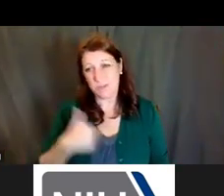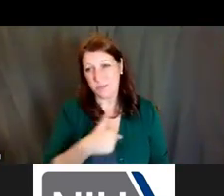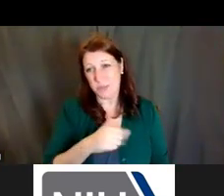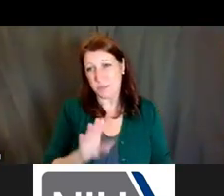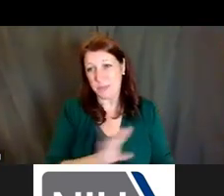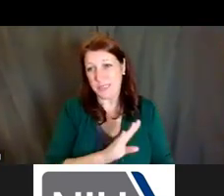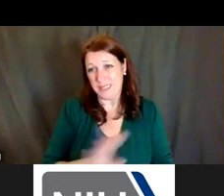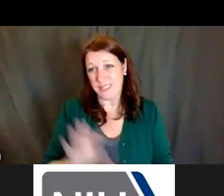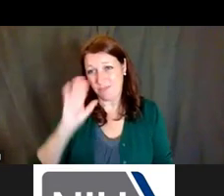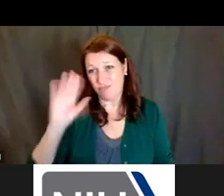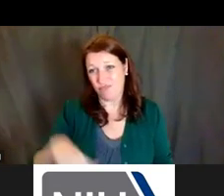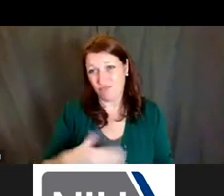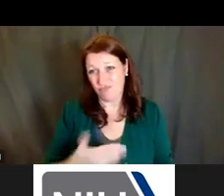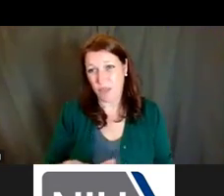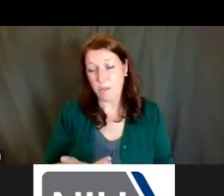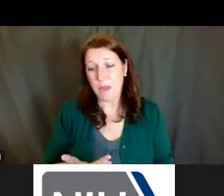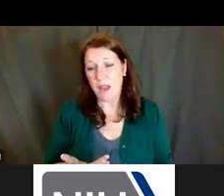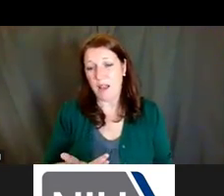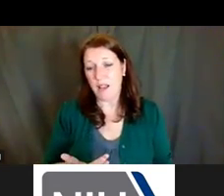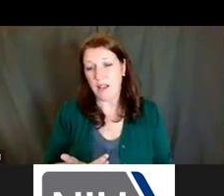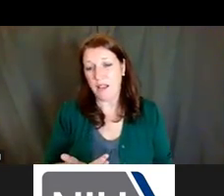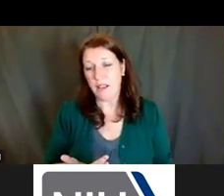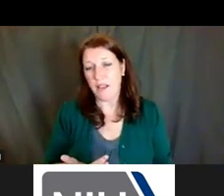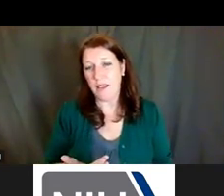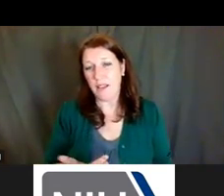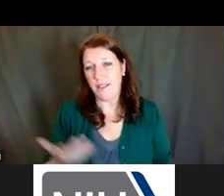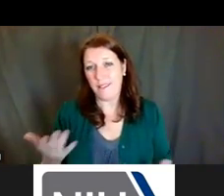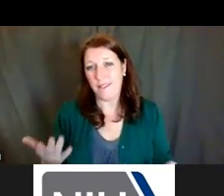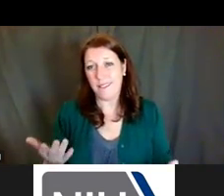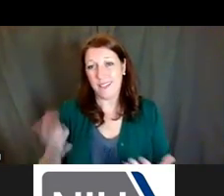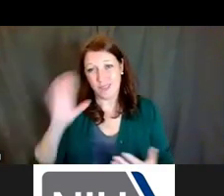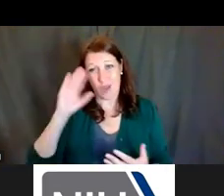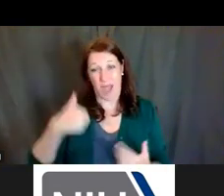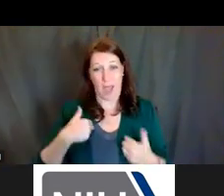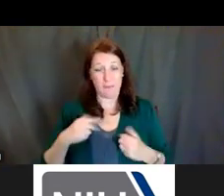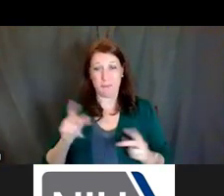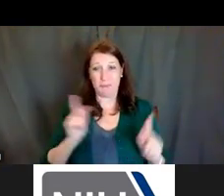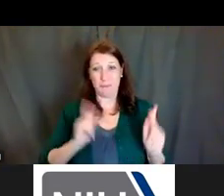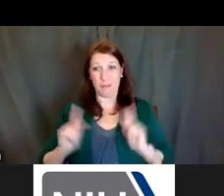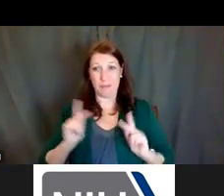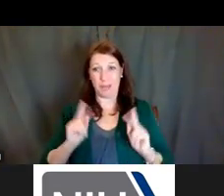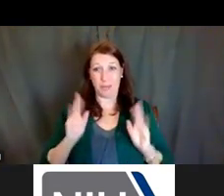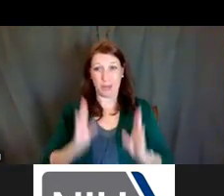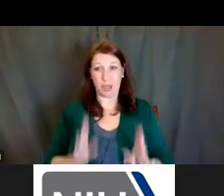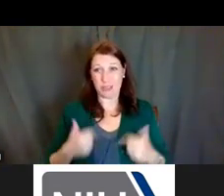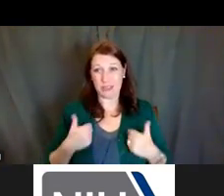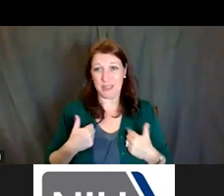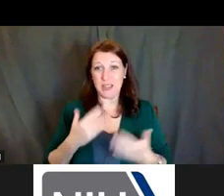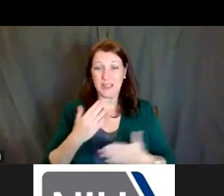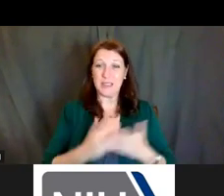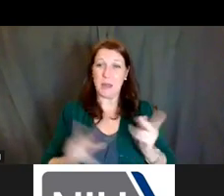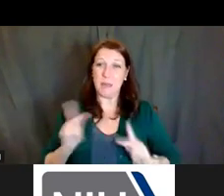And the other thing is, we're people, so some people are more responsive than others.